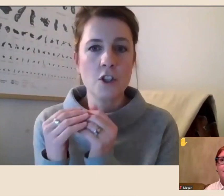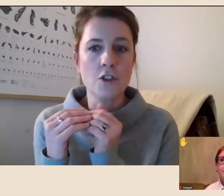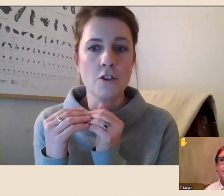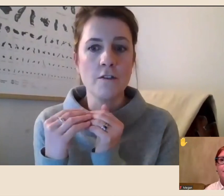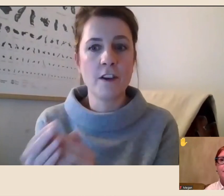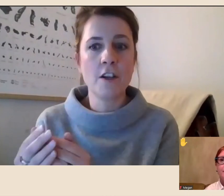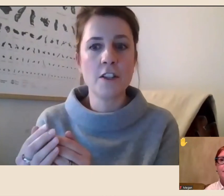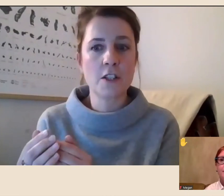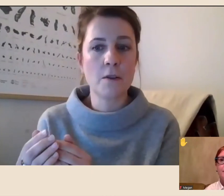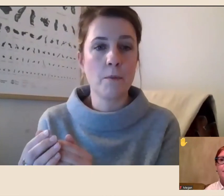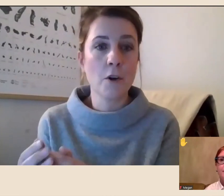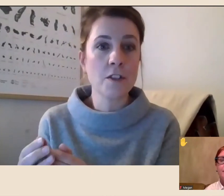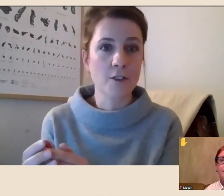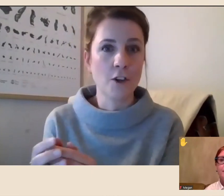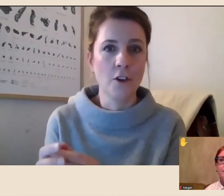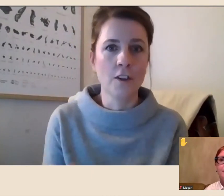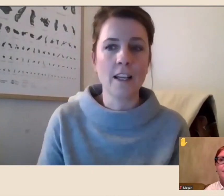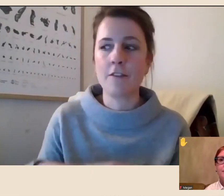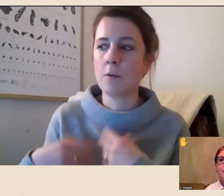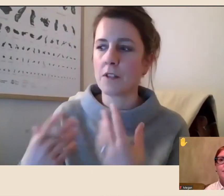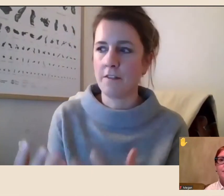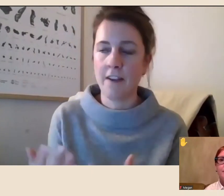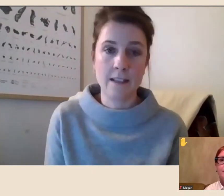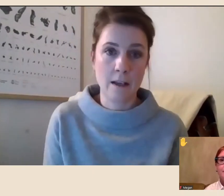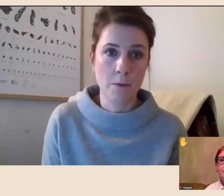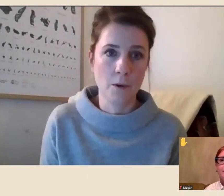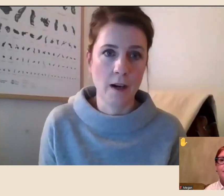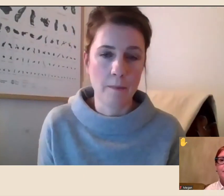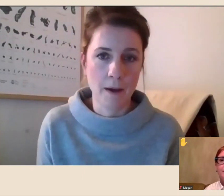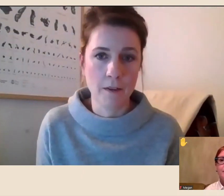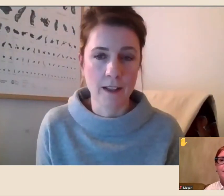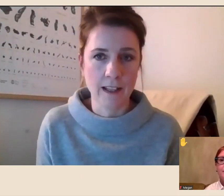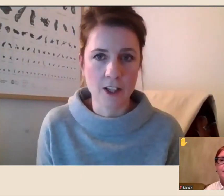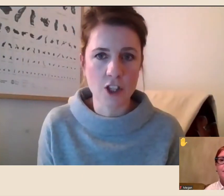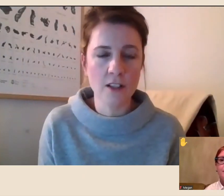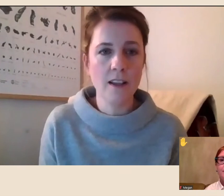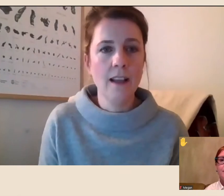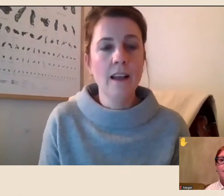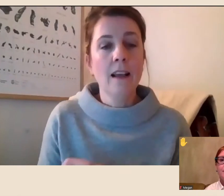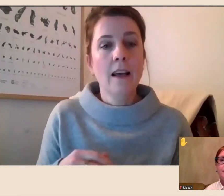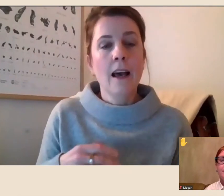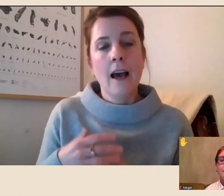which is your first point of call if you want to find out more about the collection,